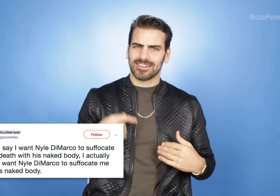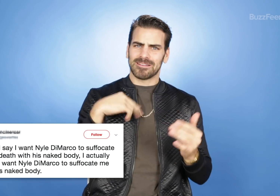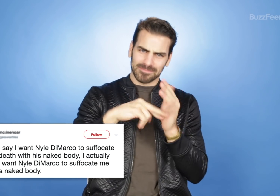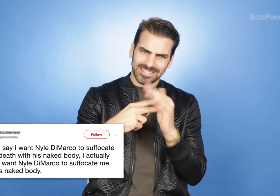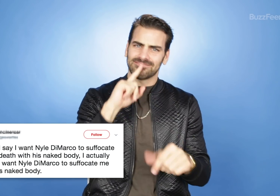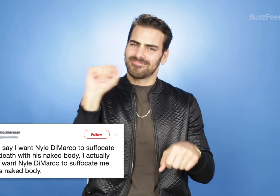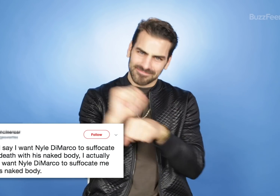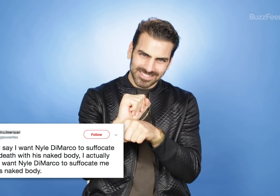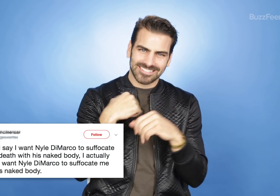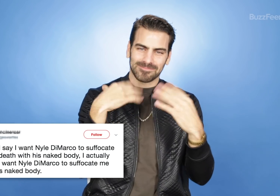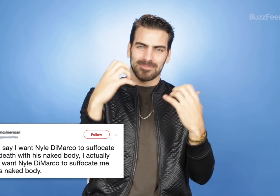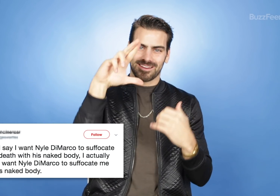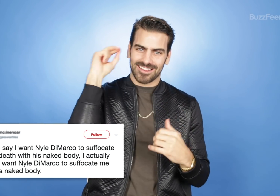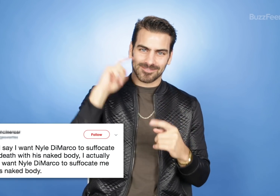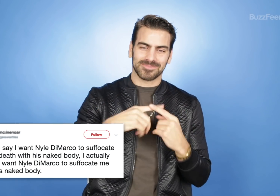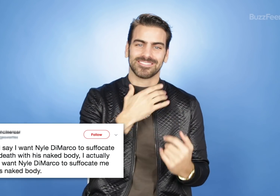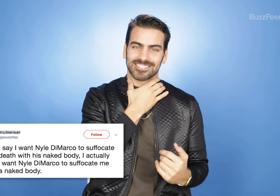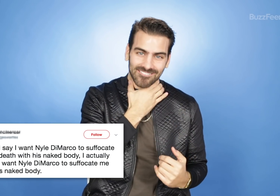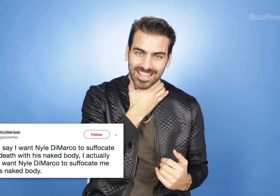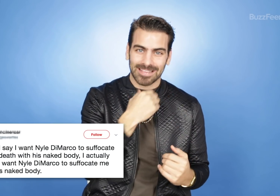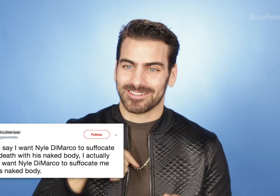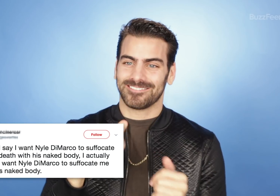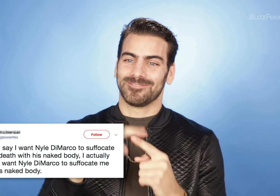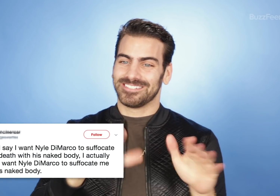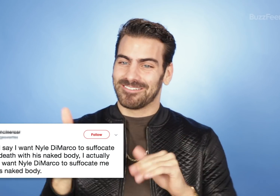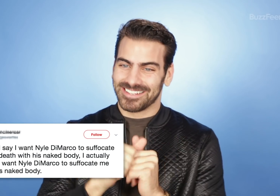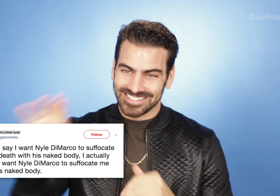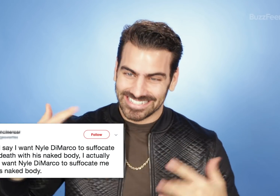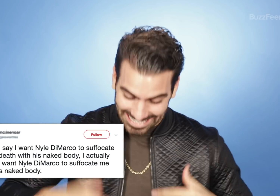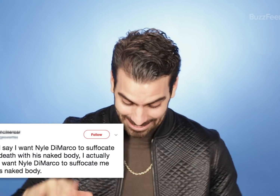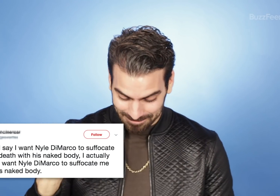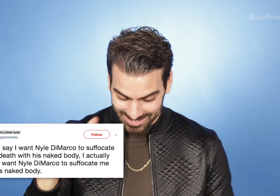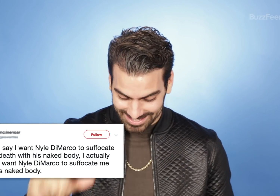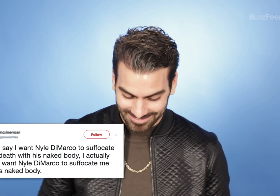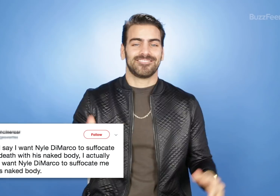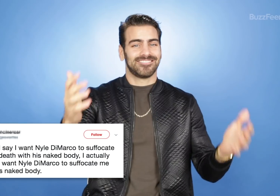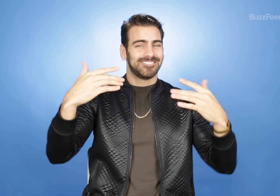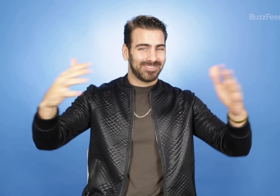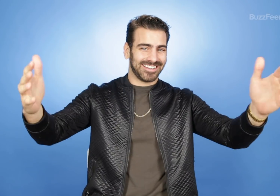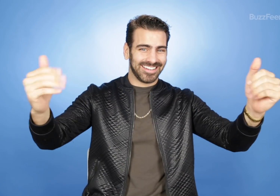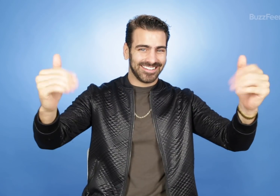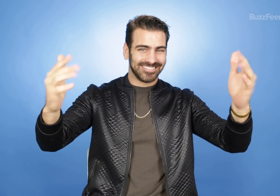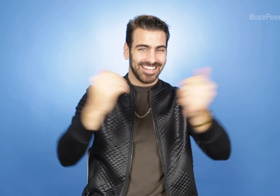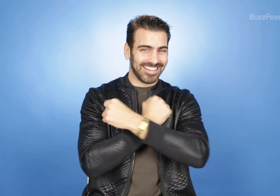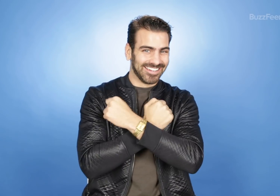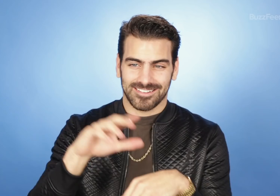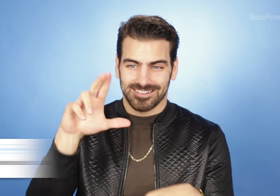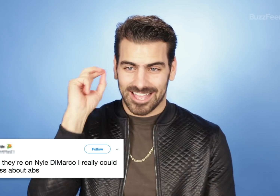I actually mean I want Nyle DiMarco to suffocate me with his naked body. Come give me a hug.